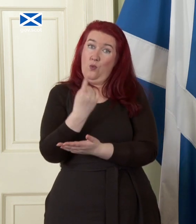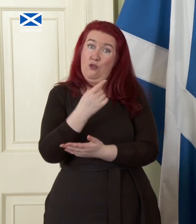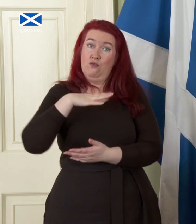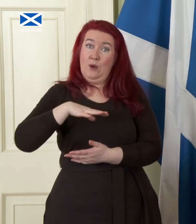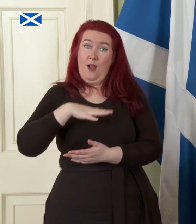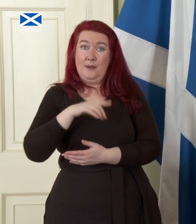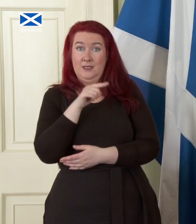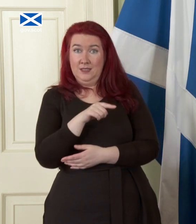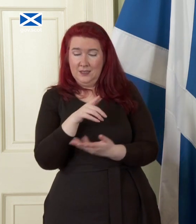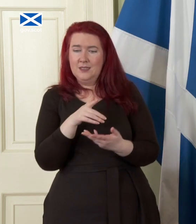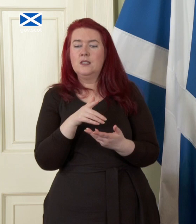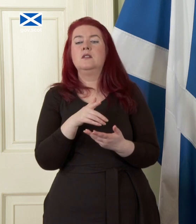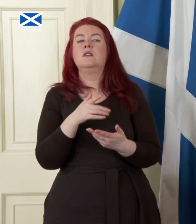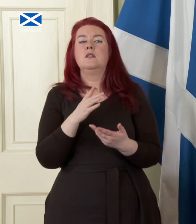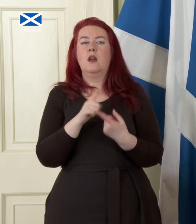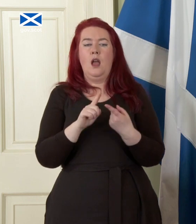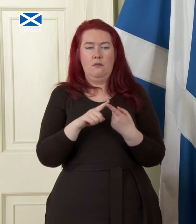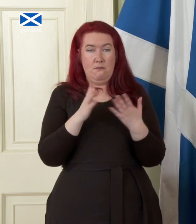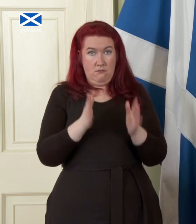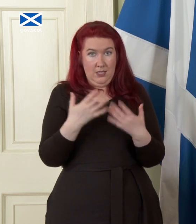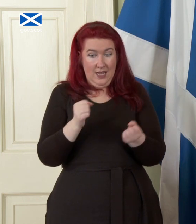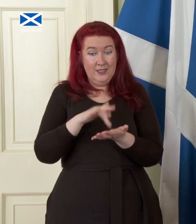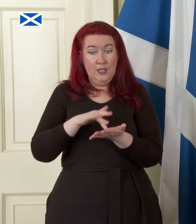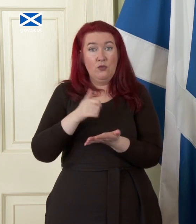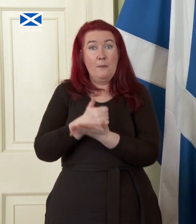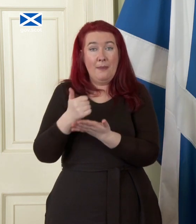the not just the existence but the credibility of the central bank so all of these things you're